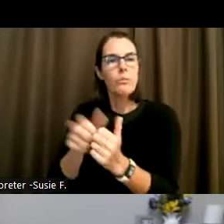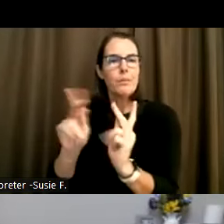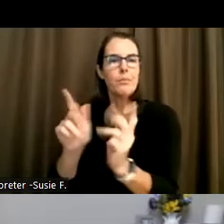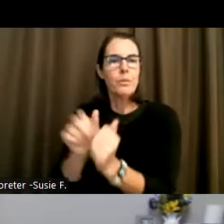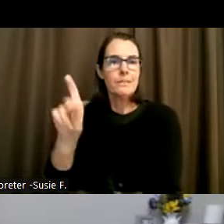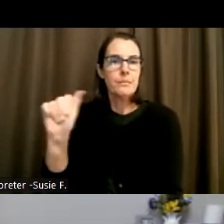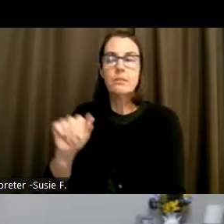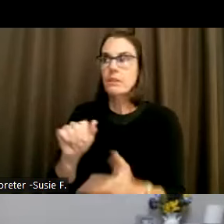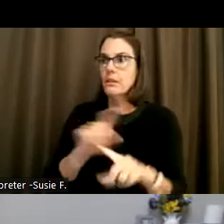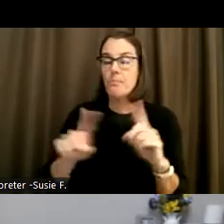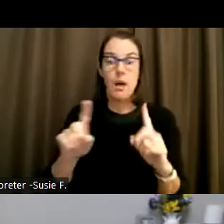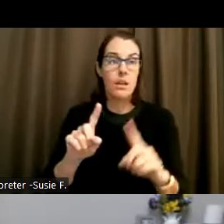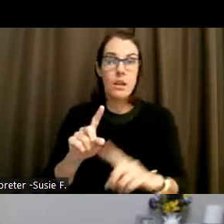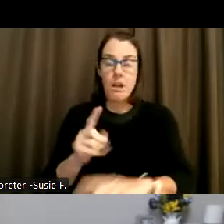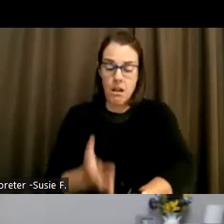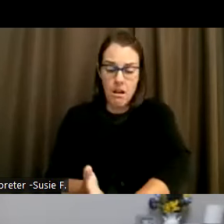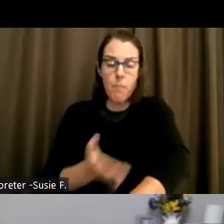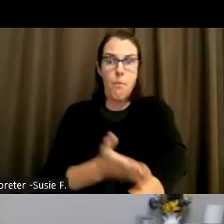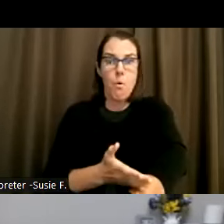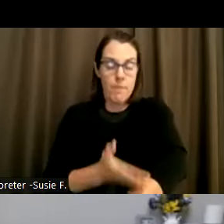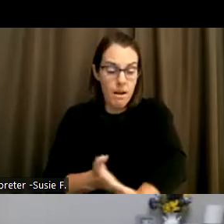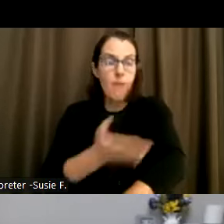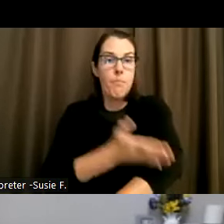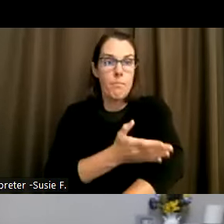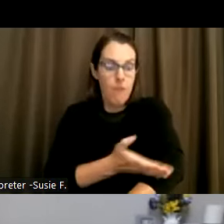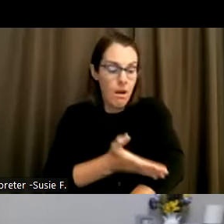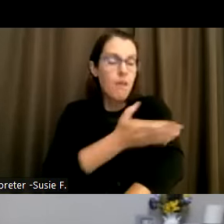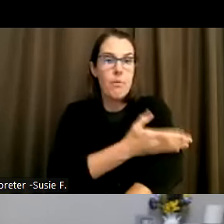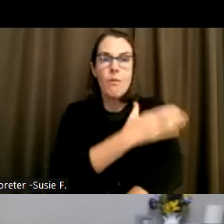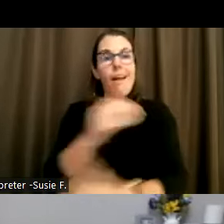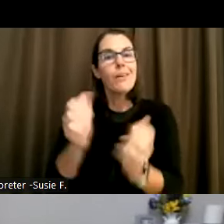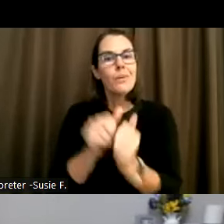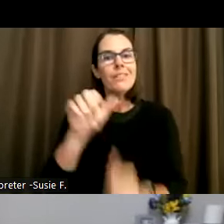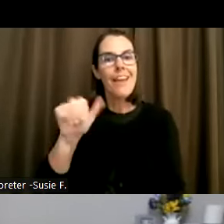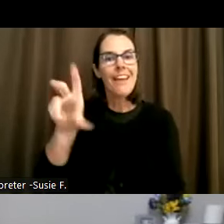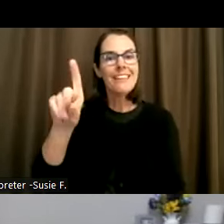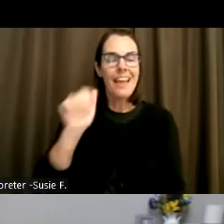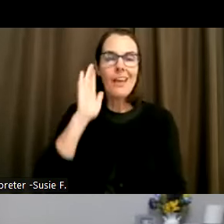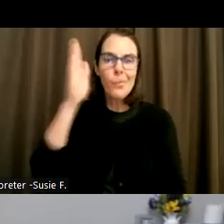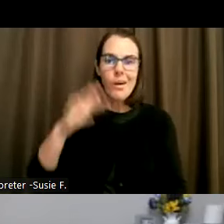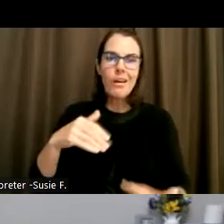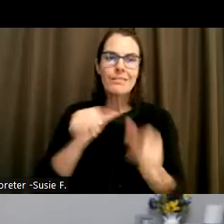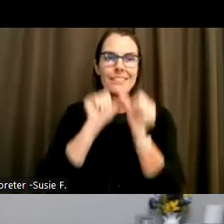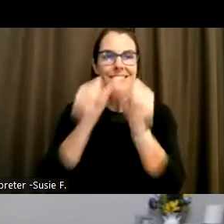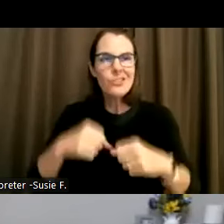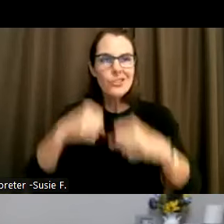And with the ADA, we will continue to fight. We'll continue to do better, hopefully,